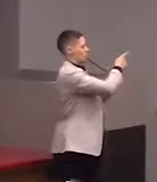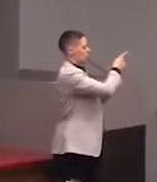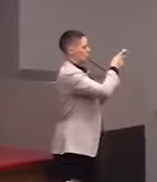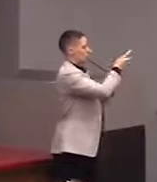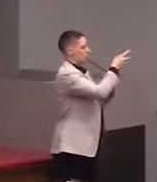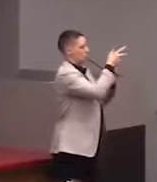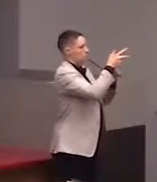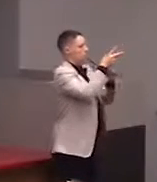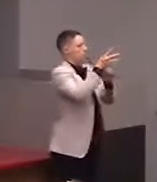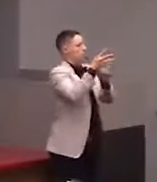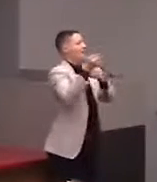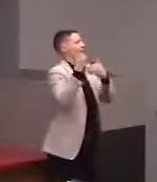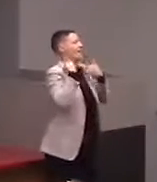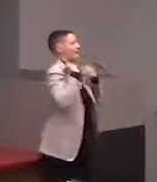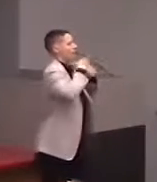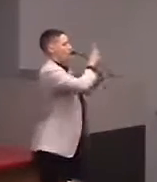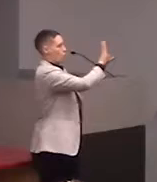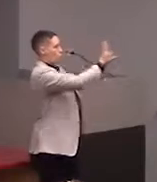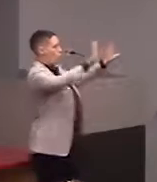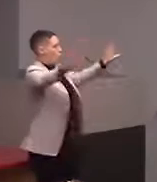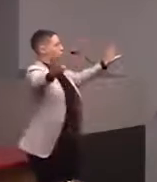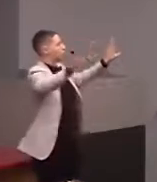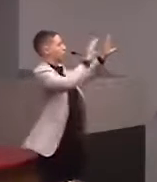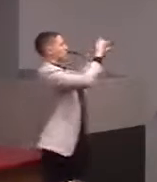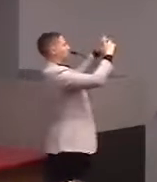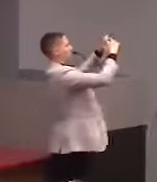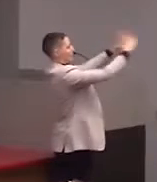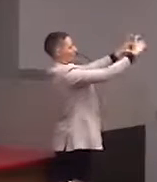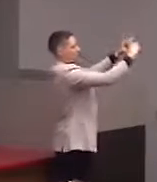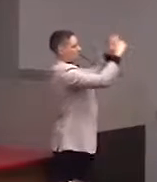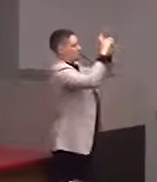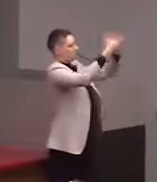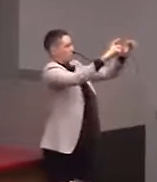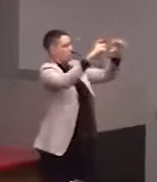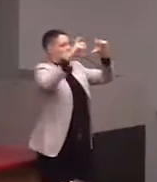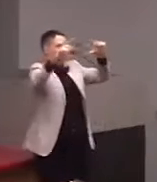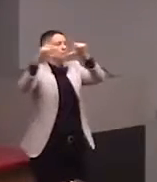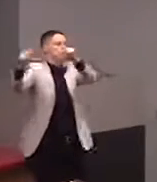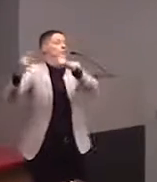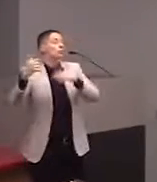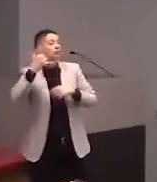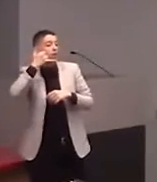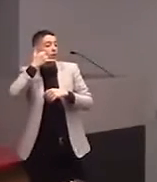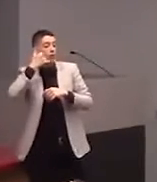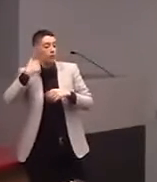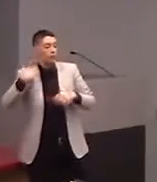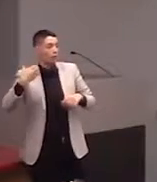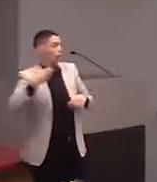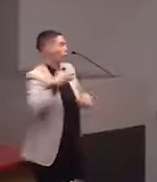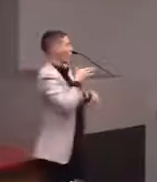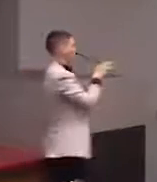Does this key kind of have that same concept?